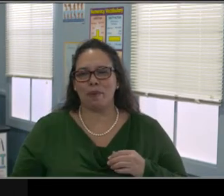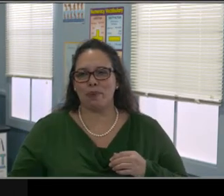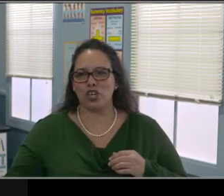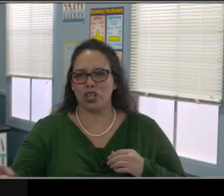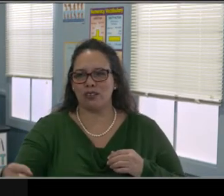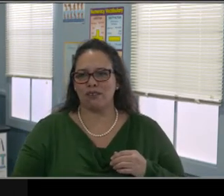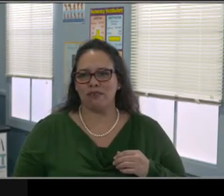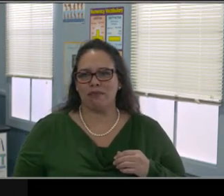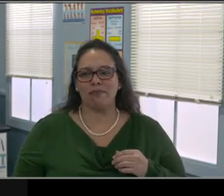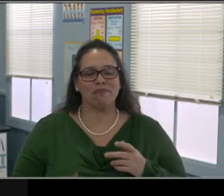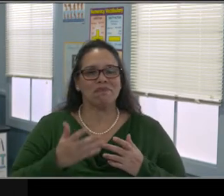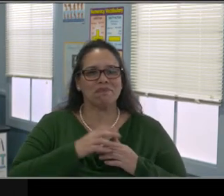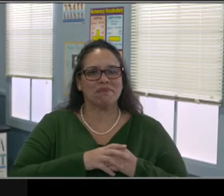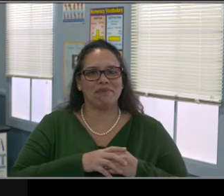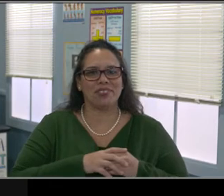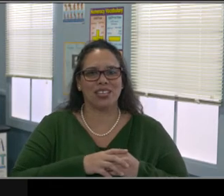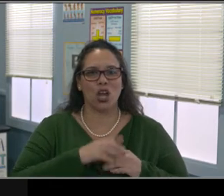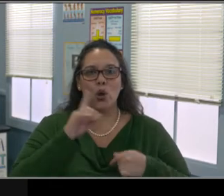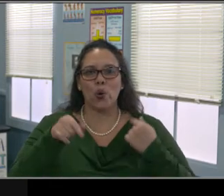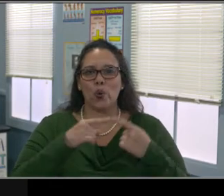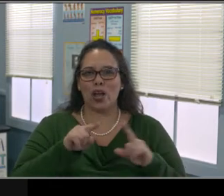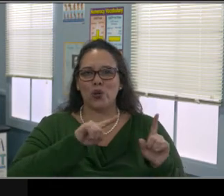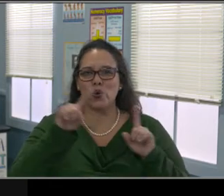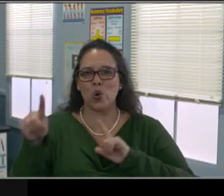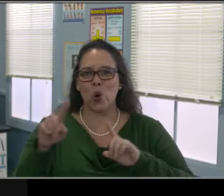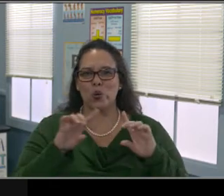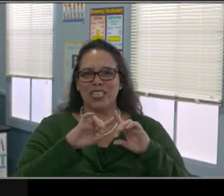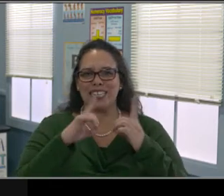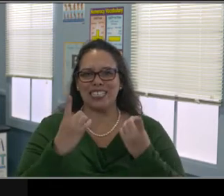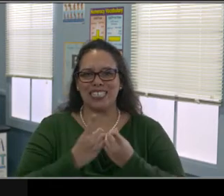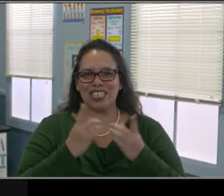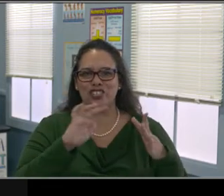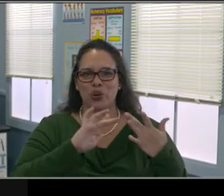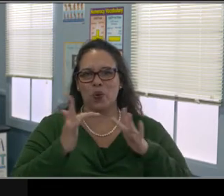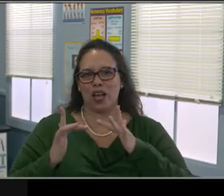is the option to explore our high school pathway websites.